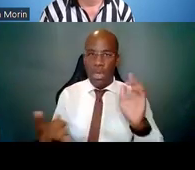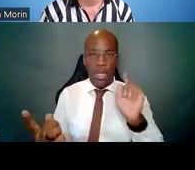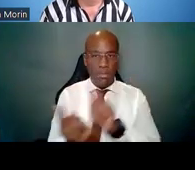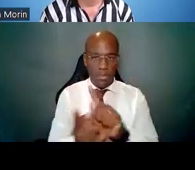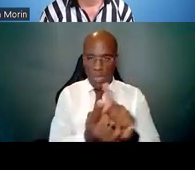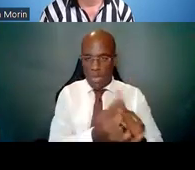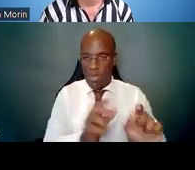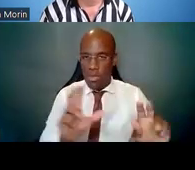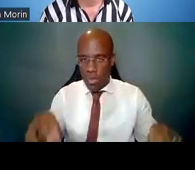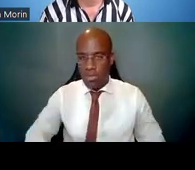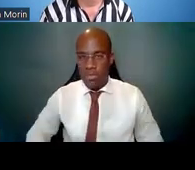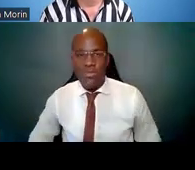A few more seconds.